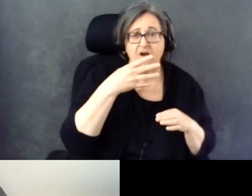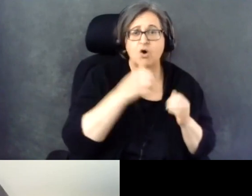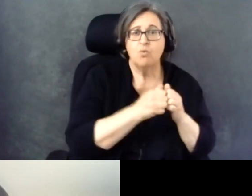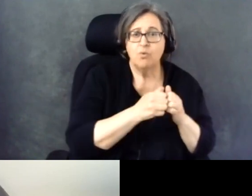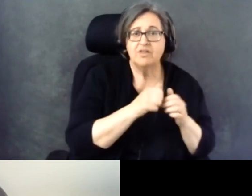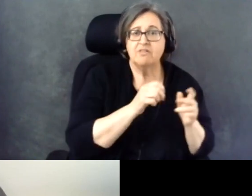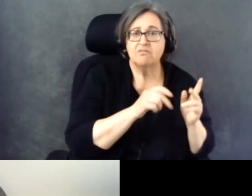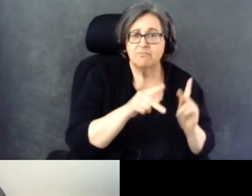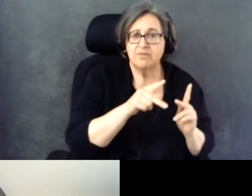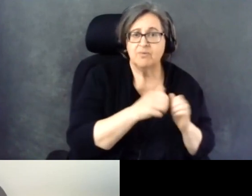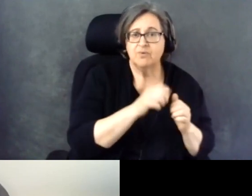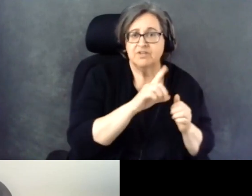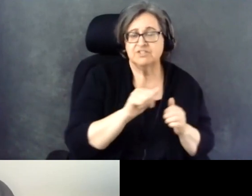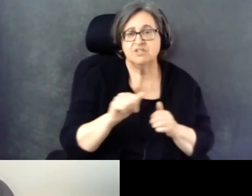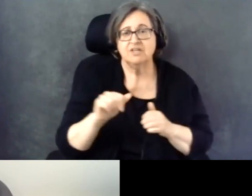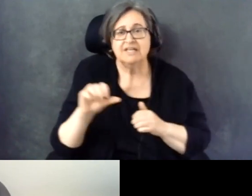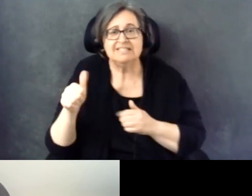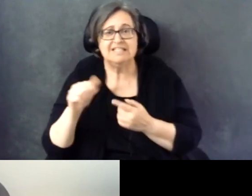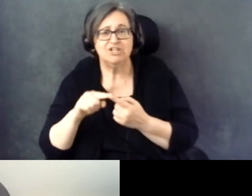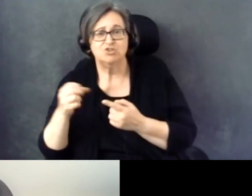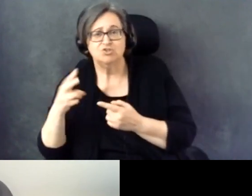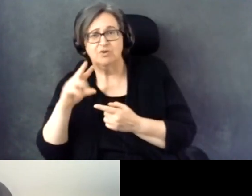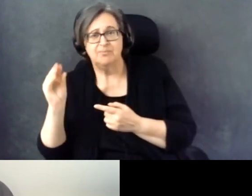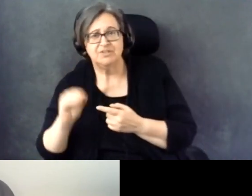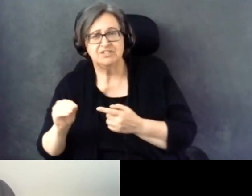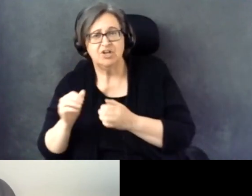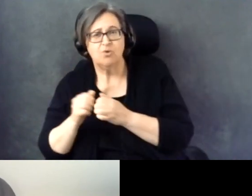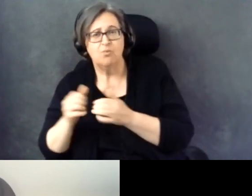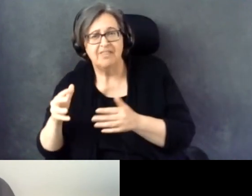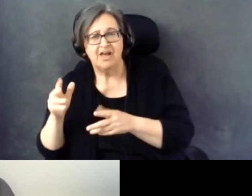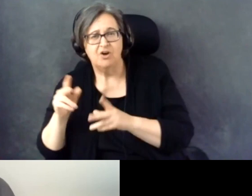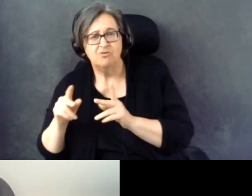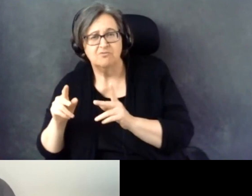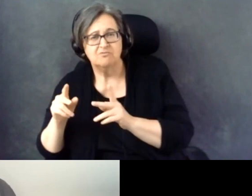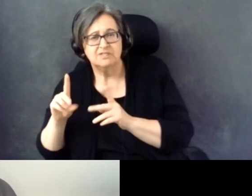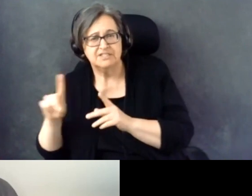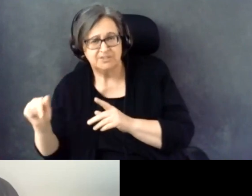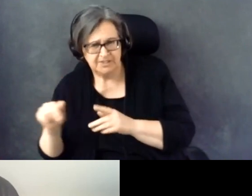and 10 to 12 among those without? I was wondering if you could go to that slide.